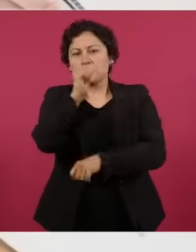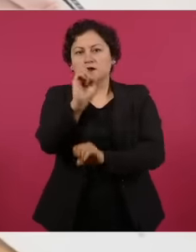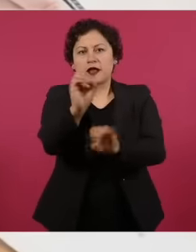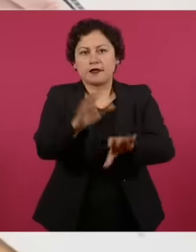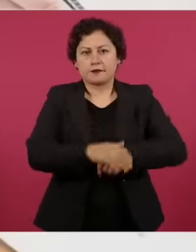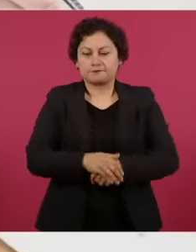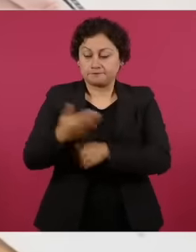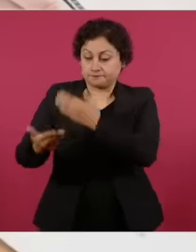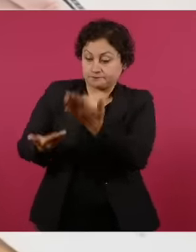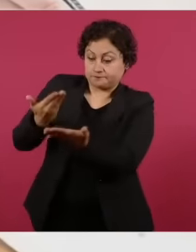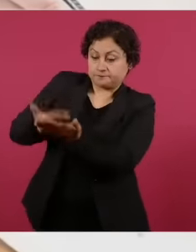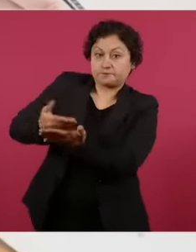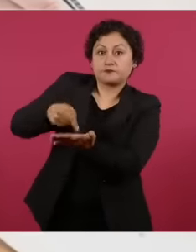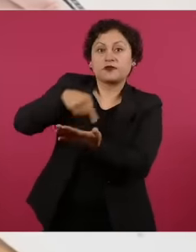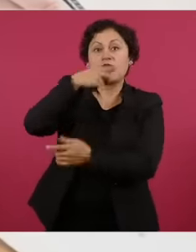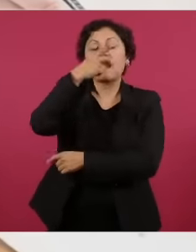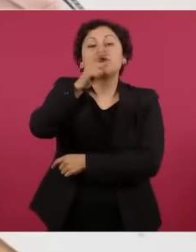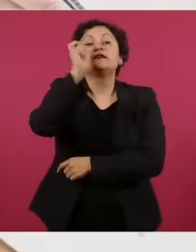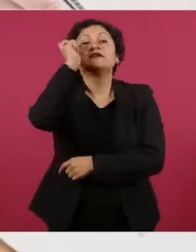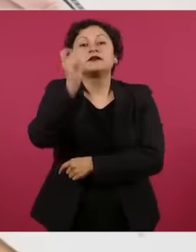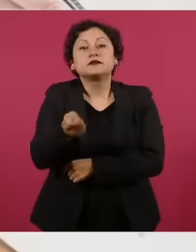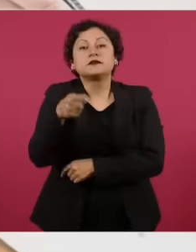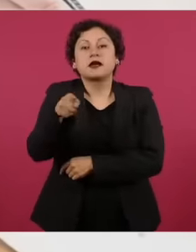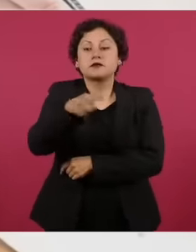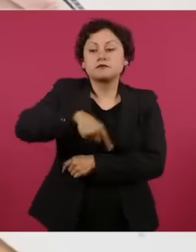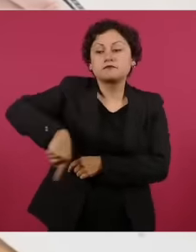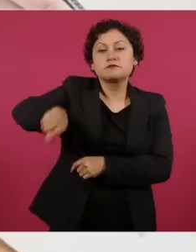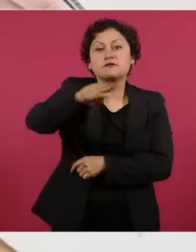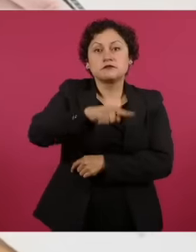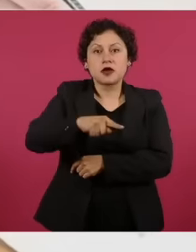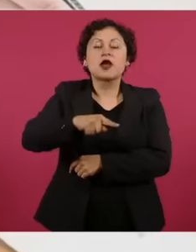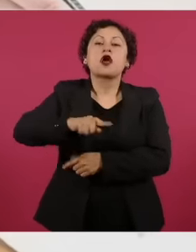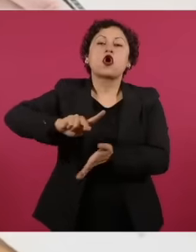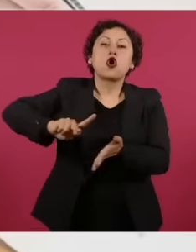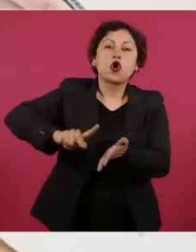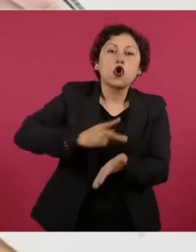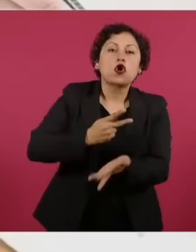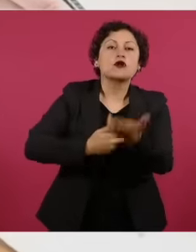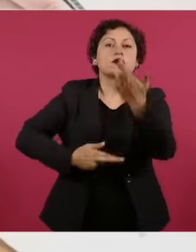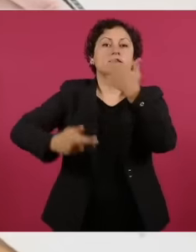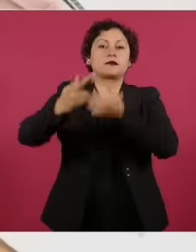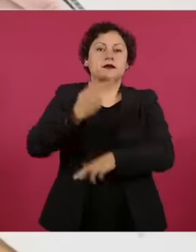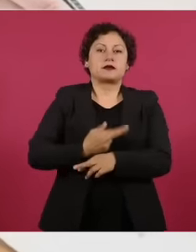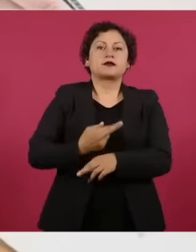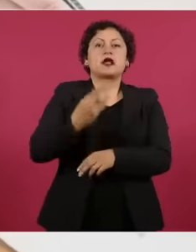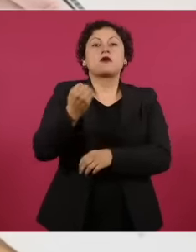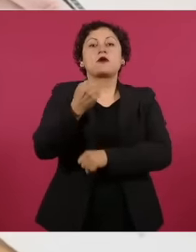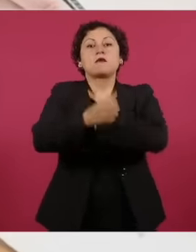the judges and magistrates return to the ballot, the people of Mexico will decide again. If